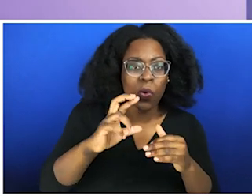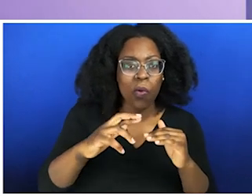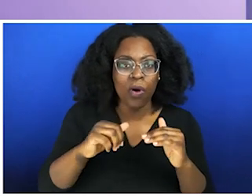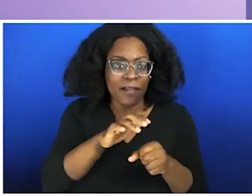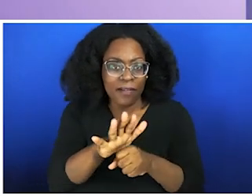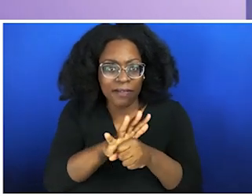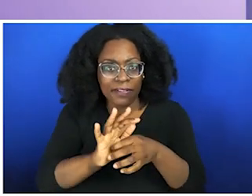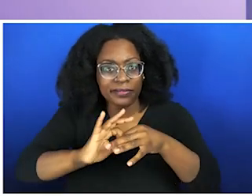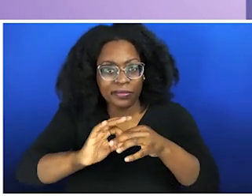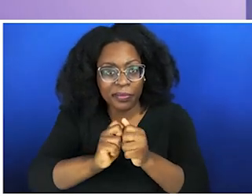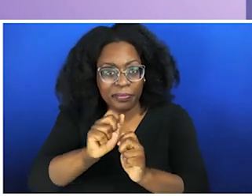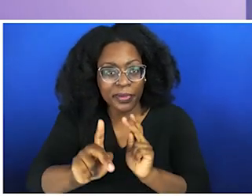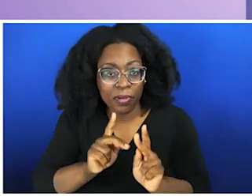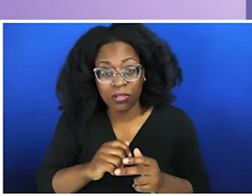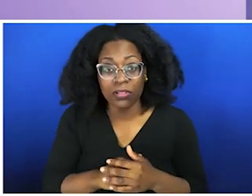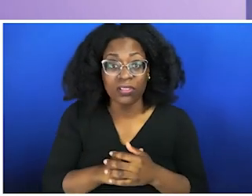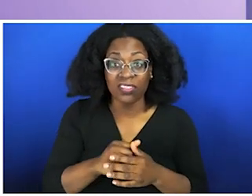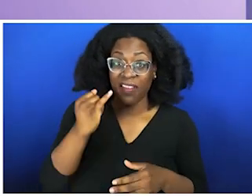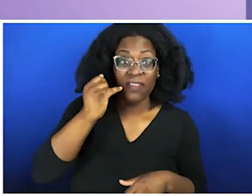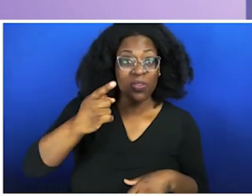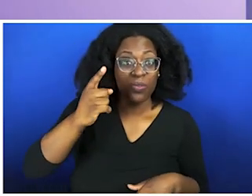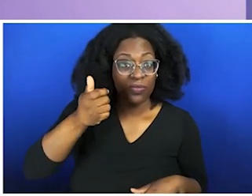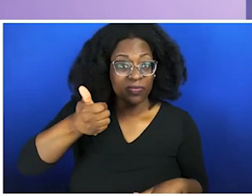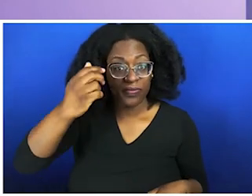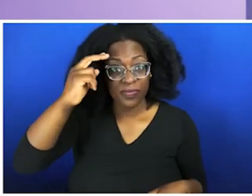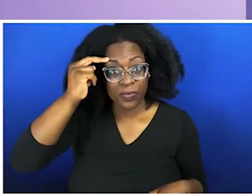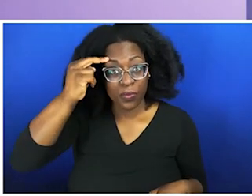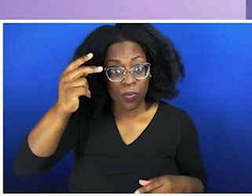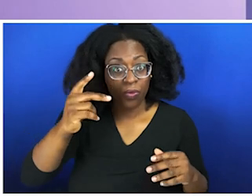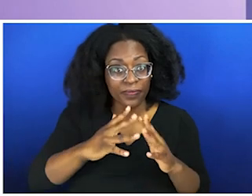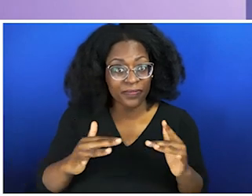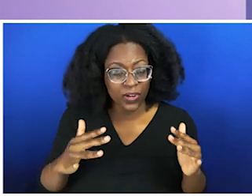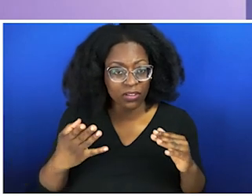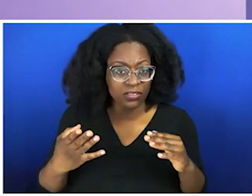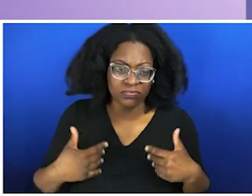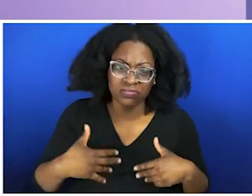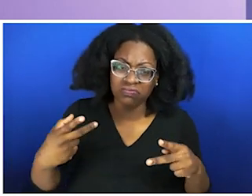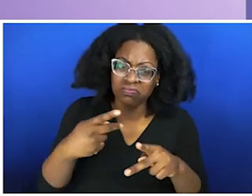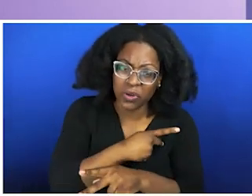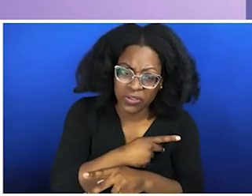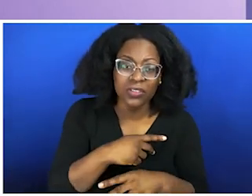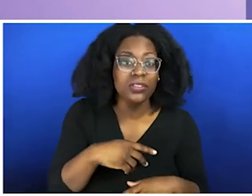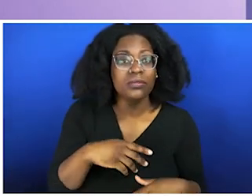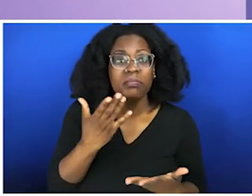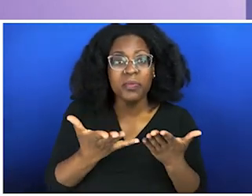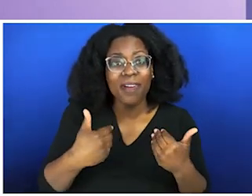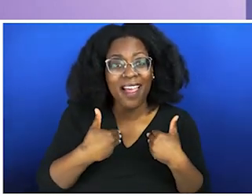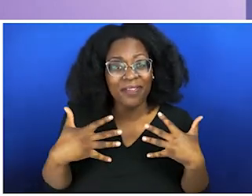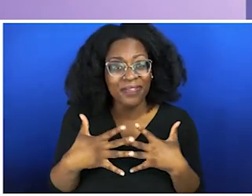so you either hold on too tight, or you don't hold on at all. Problem-thinking and problem-solving. This is where some of the cognitive dissonance,